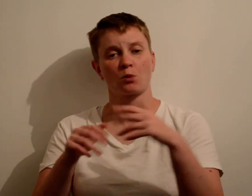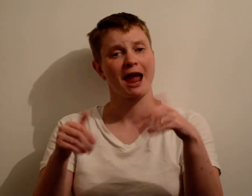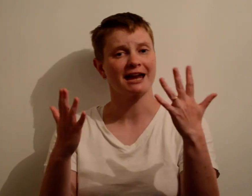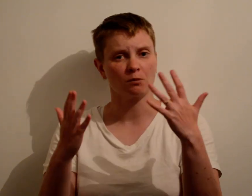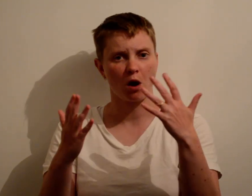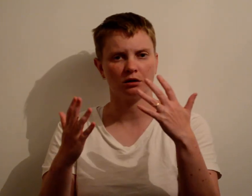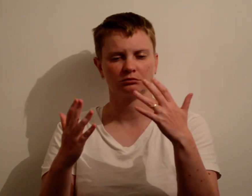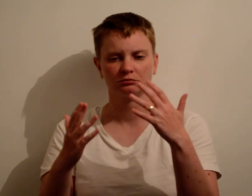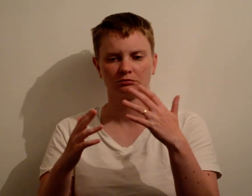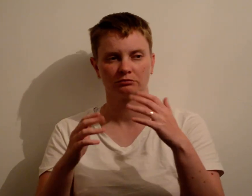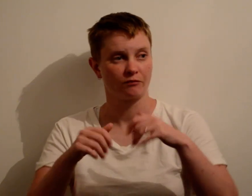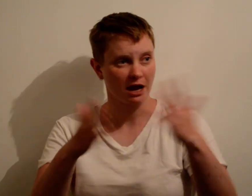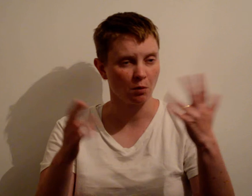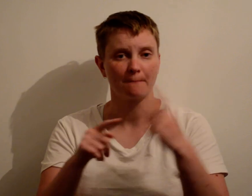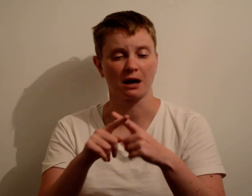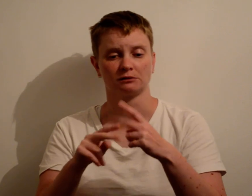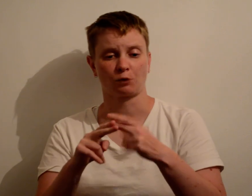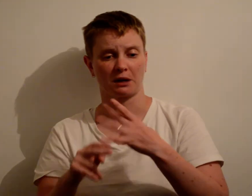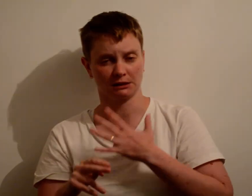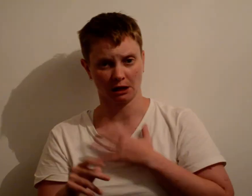Also, it is for anyone, as well as for myself…